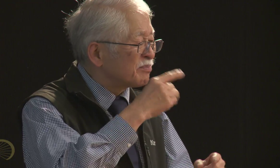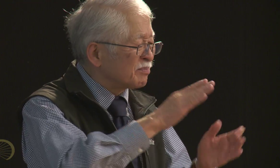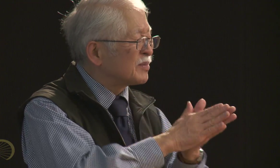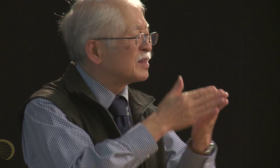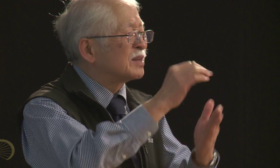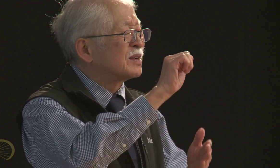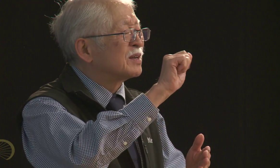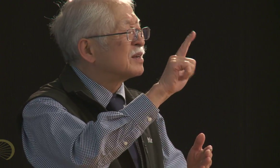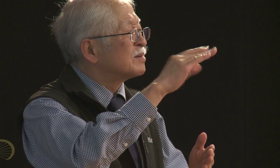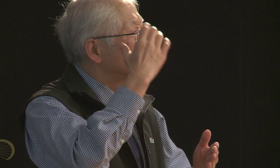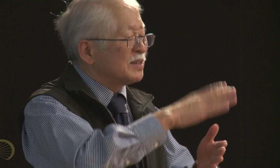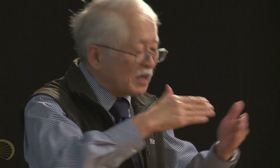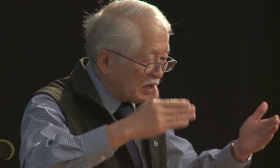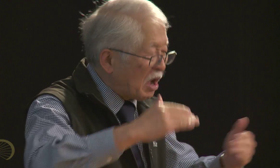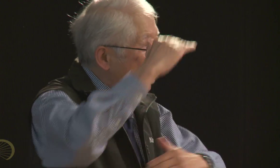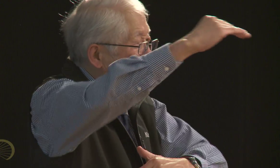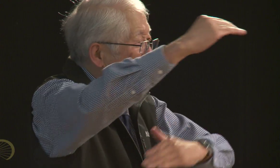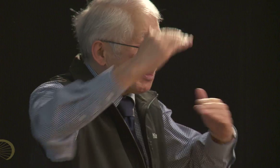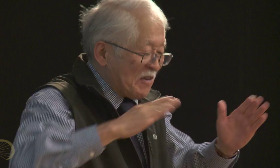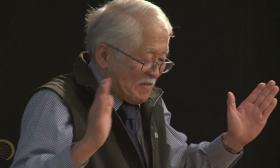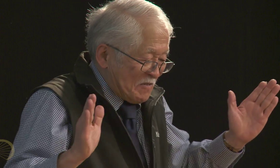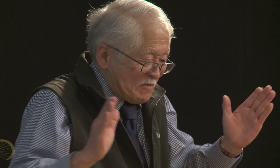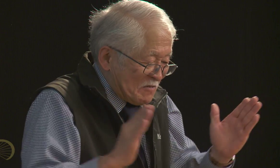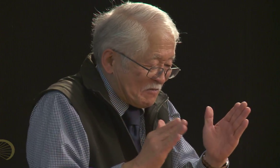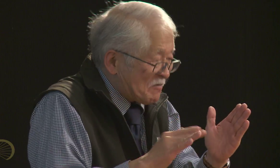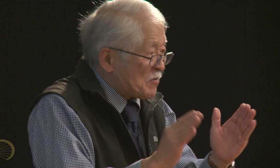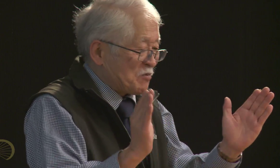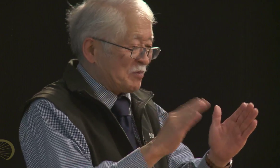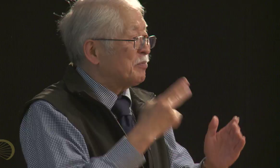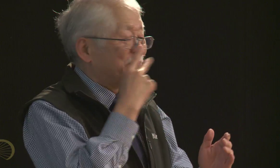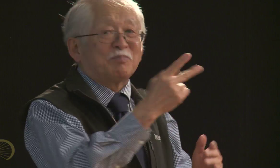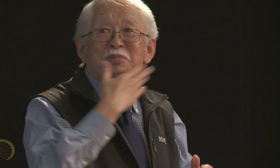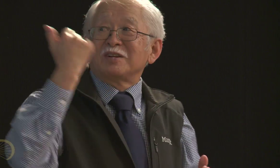and in the book, I ha-- there's a photo album